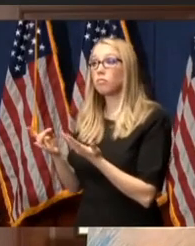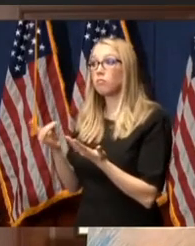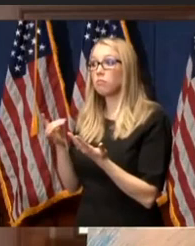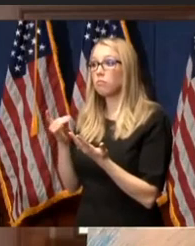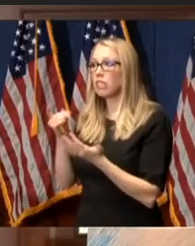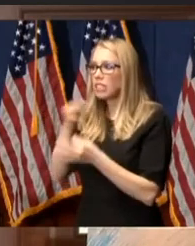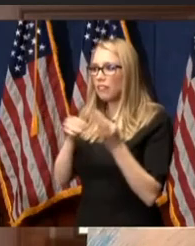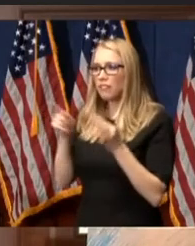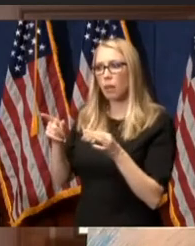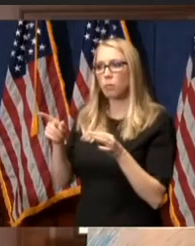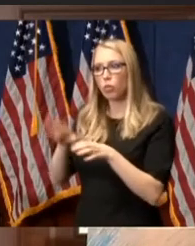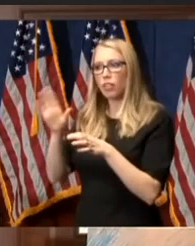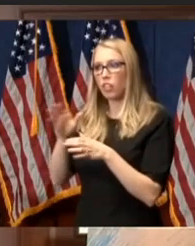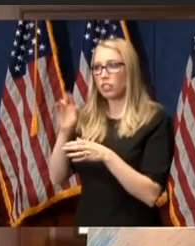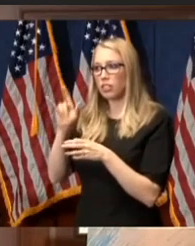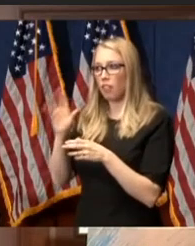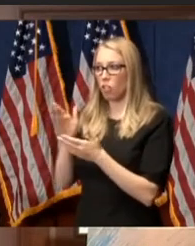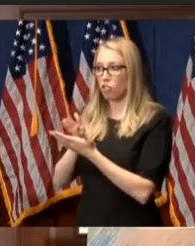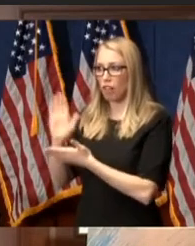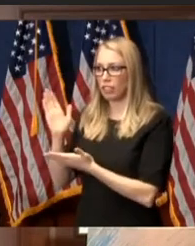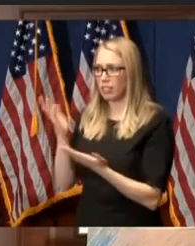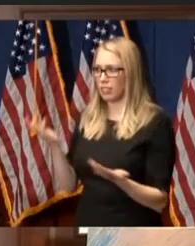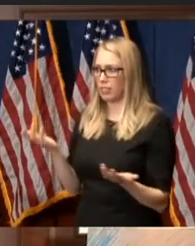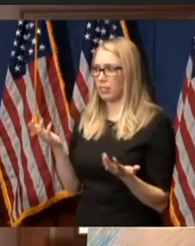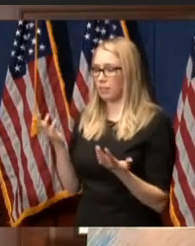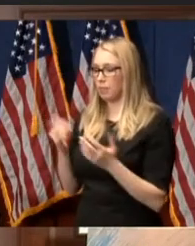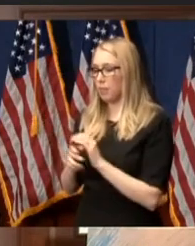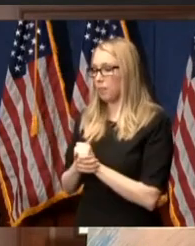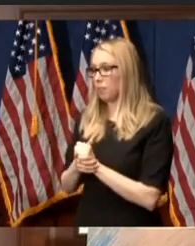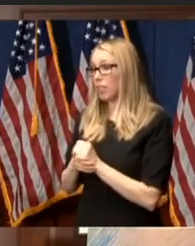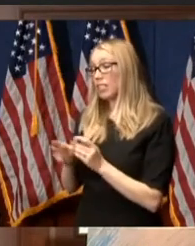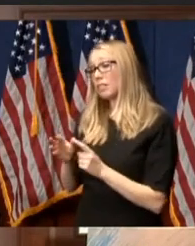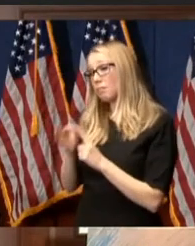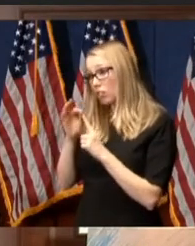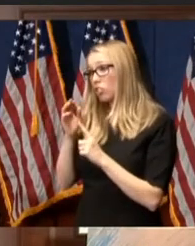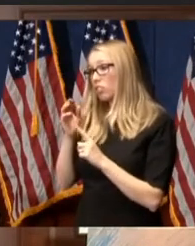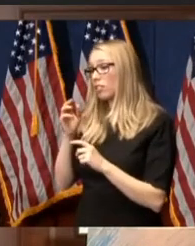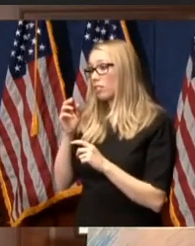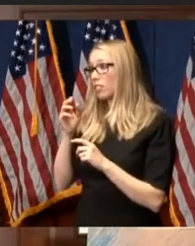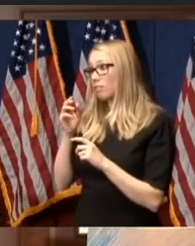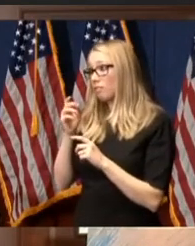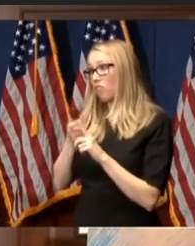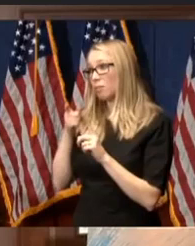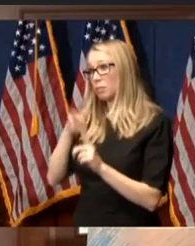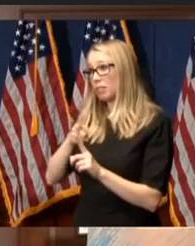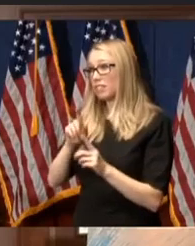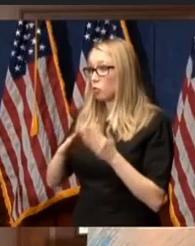exercising their civil rights. Particularly those from certain communities.